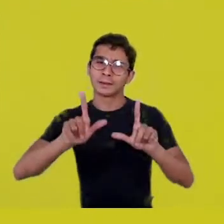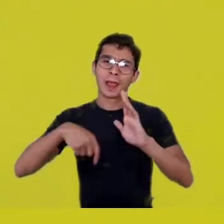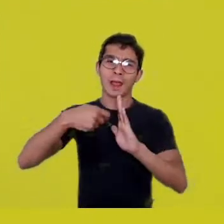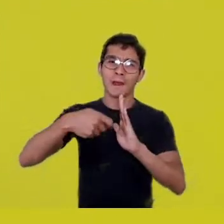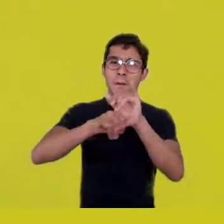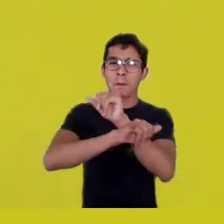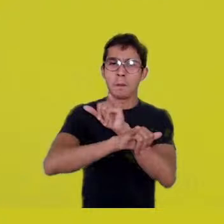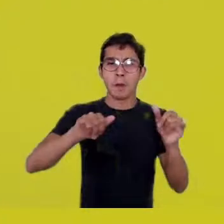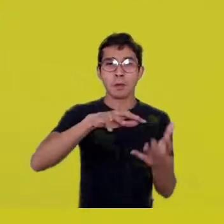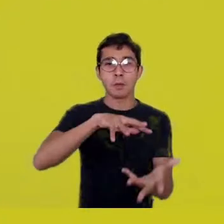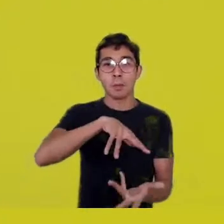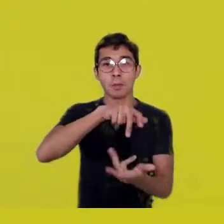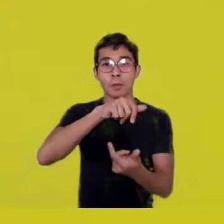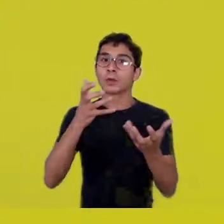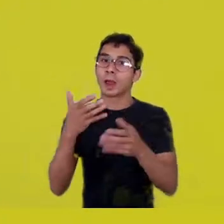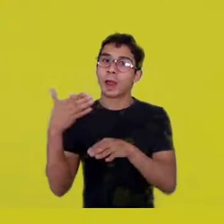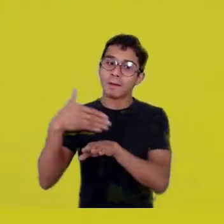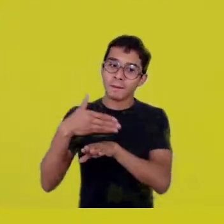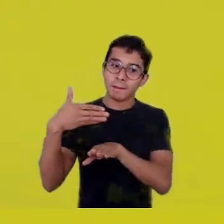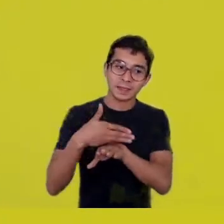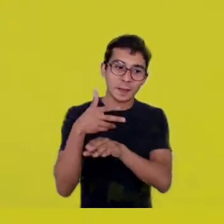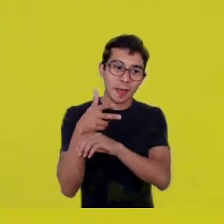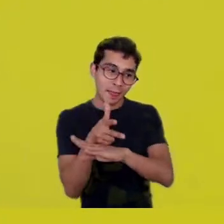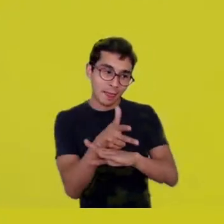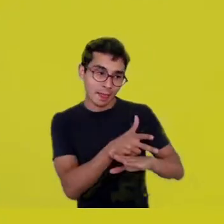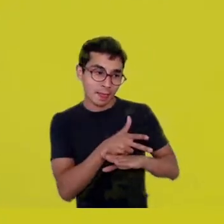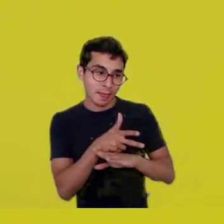wanting to cover that event. But they don’t see